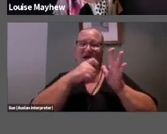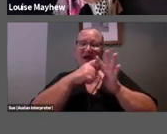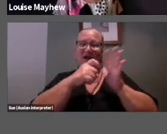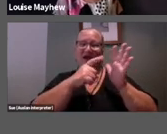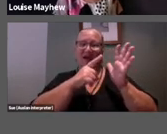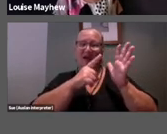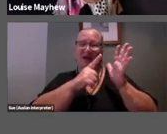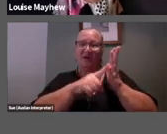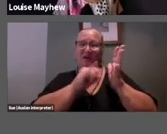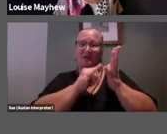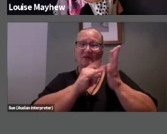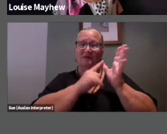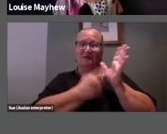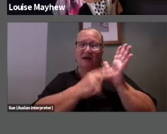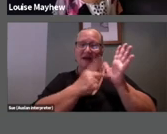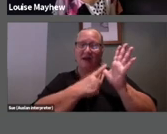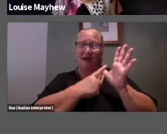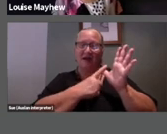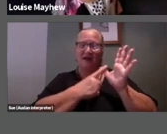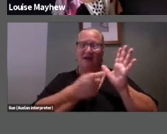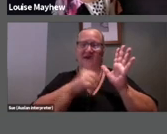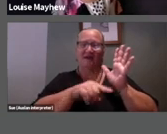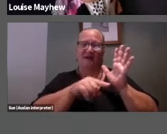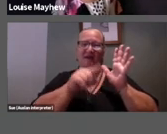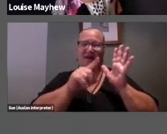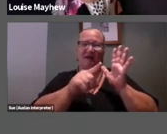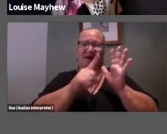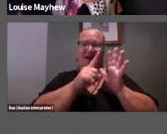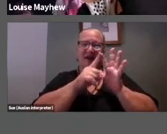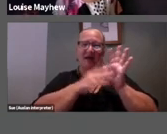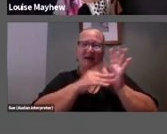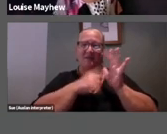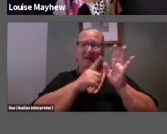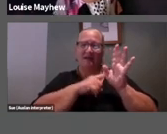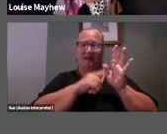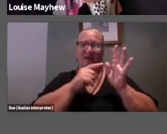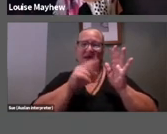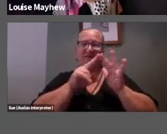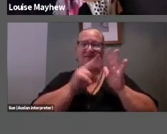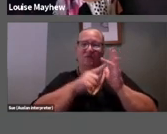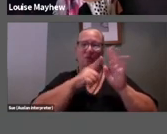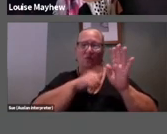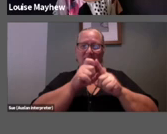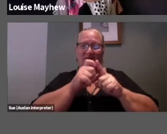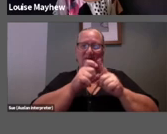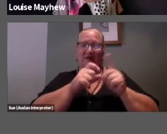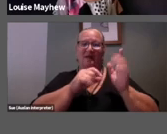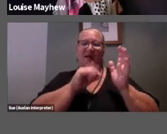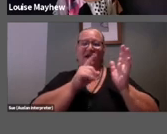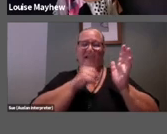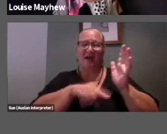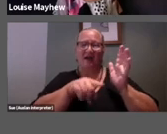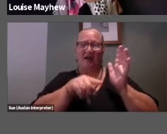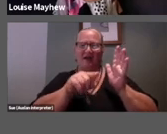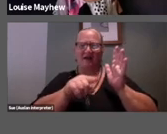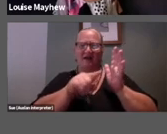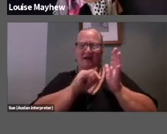LeWitt the conceptual artist known for his wall drawings, and a Brisbane